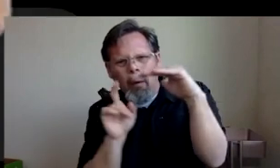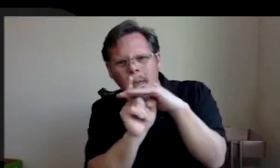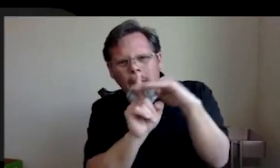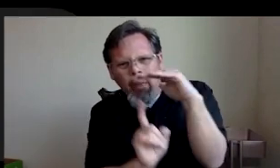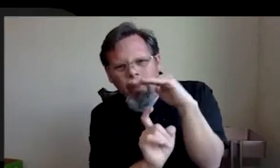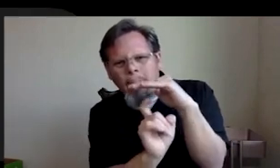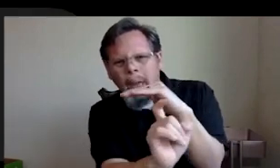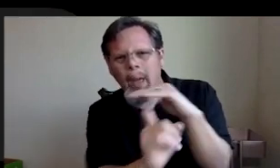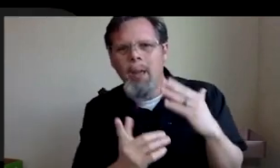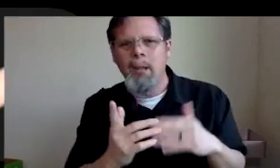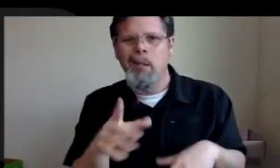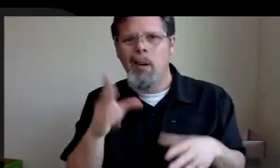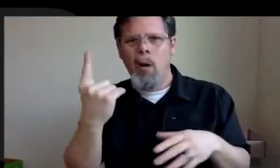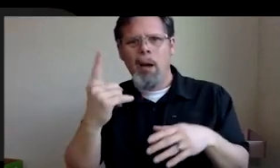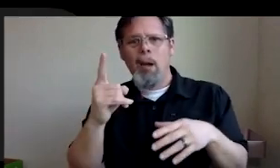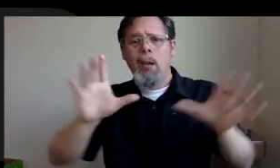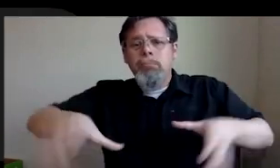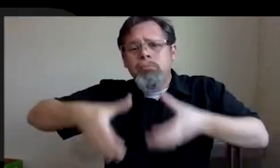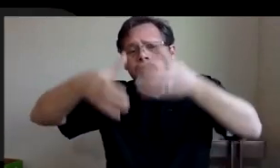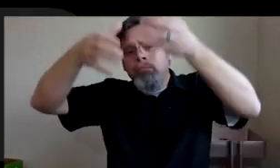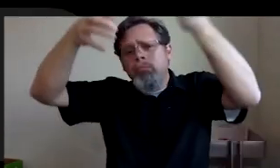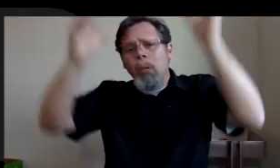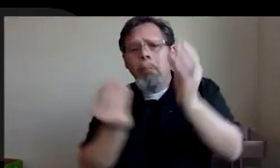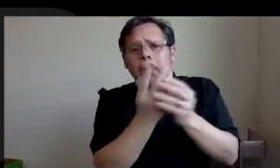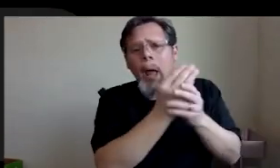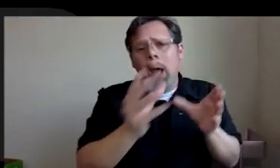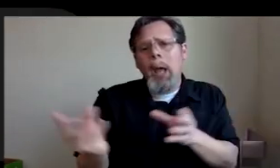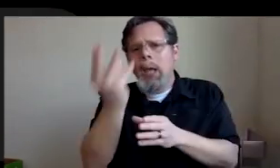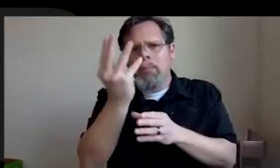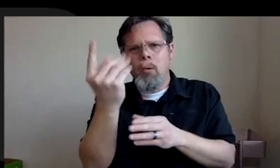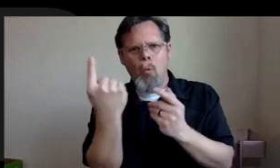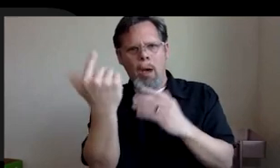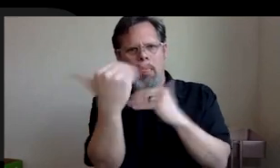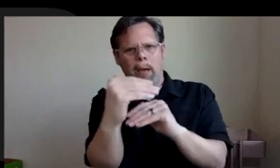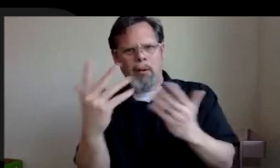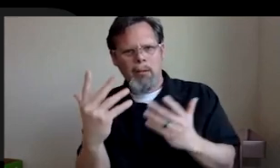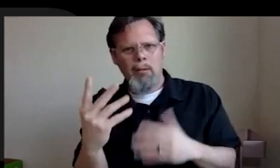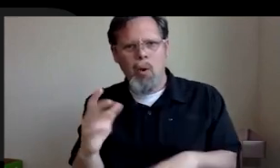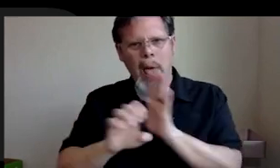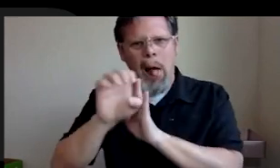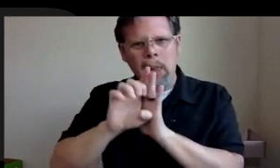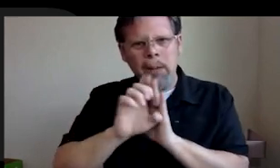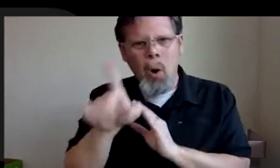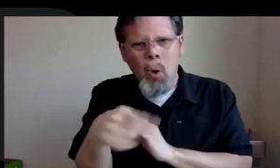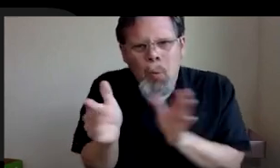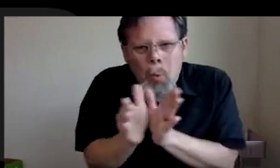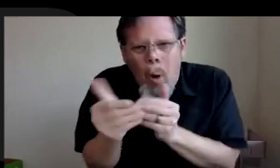it's only one floor tall? Why is why is this an elevator and only two people can fit in it every time you question why something feels wrong. I